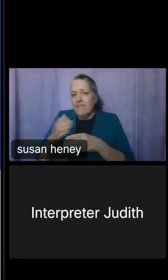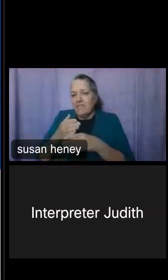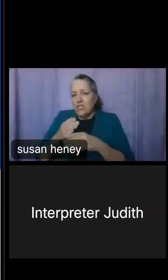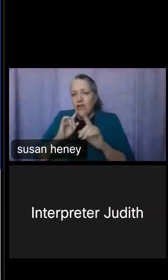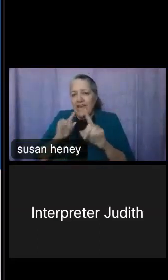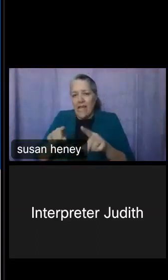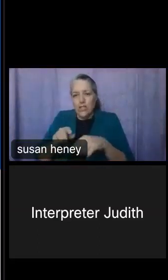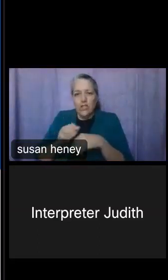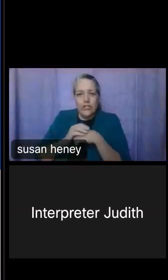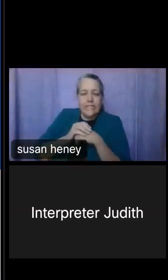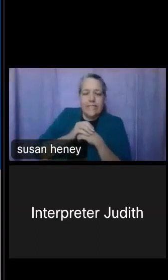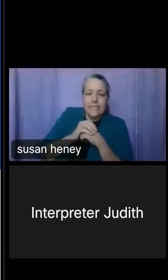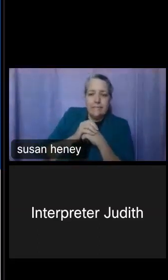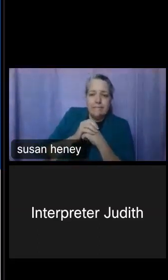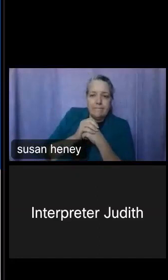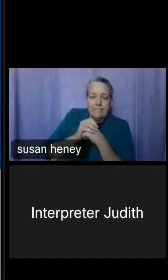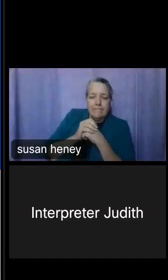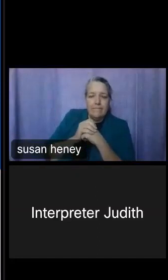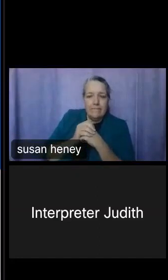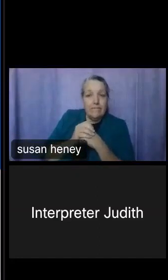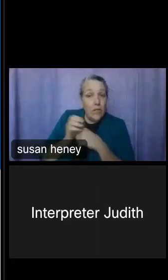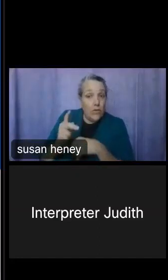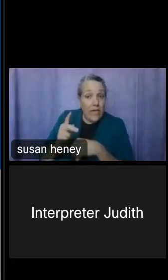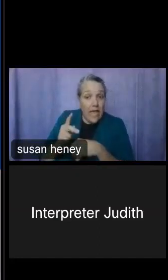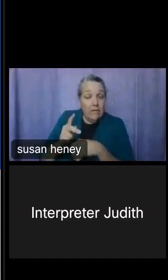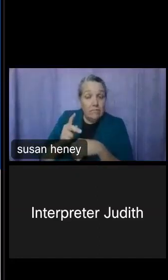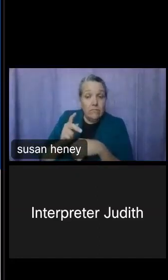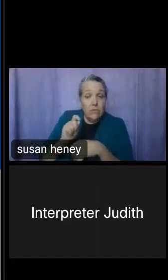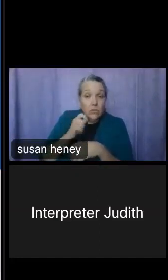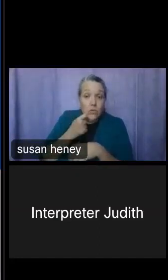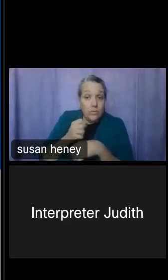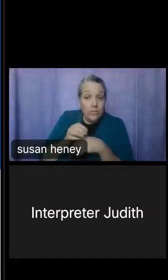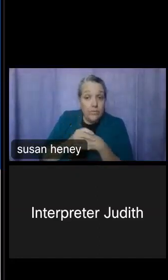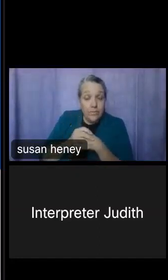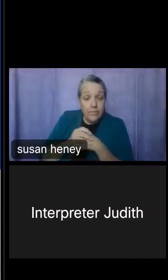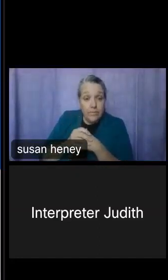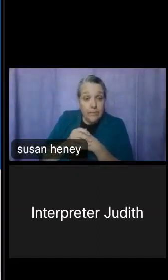Stacie Cochran-McNeal: I just didn't want to get in the way if you weren't ending it.